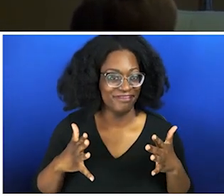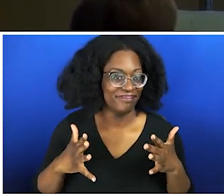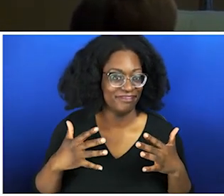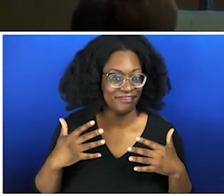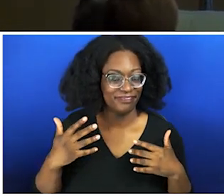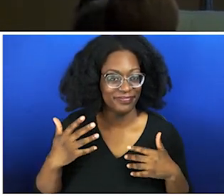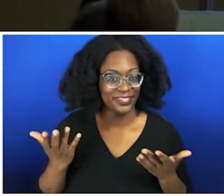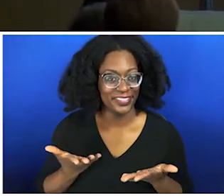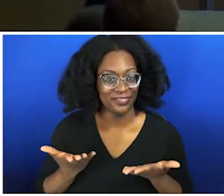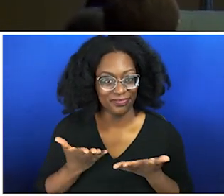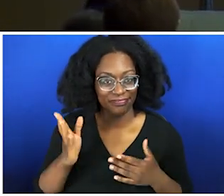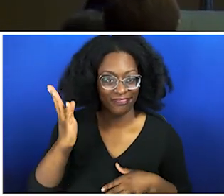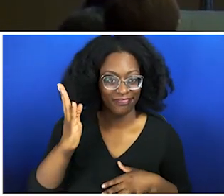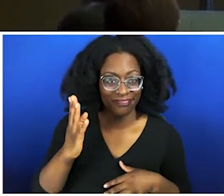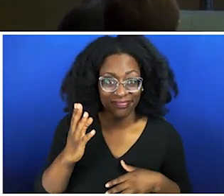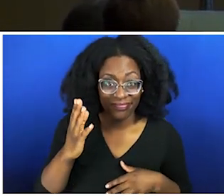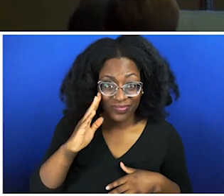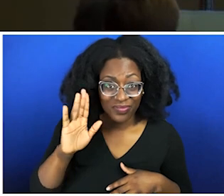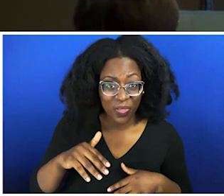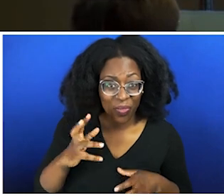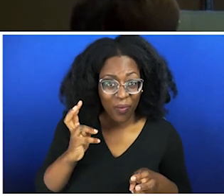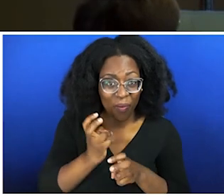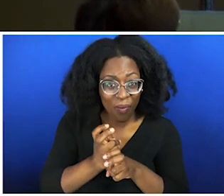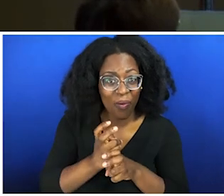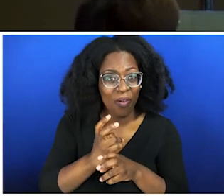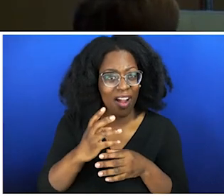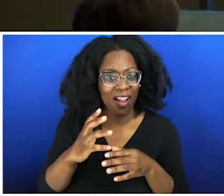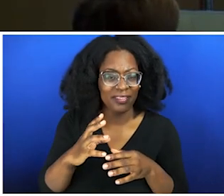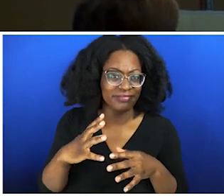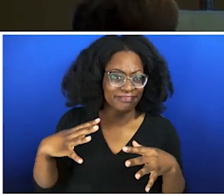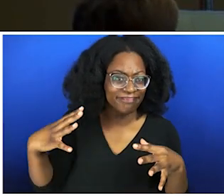in two thousand years of history into 10 minutes, and then solutions for the next two thousand